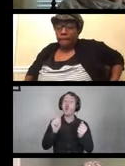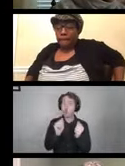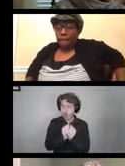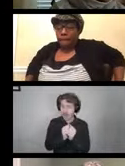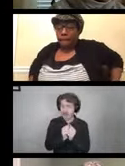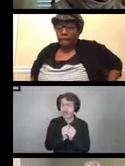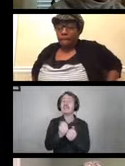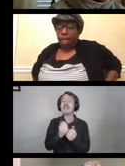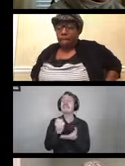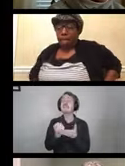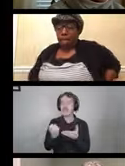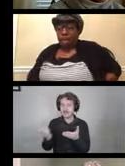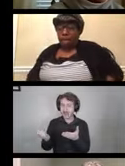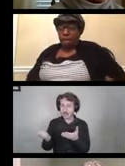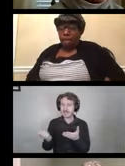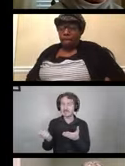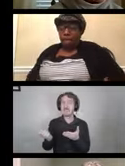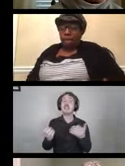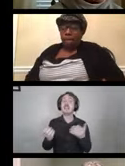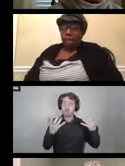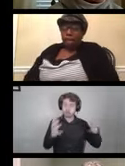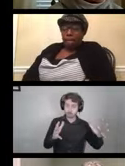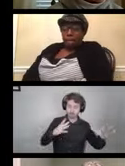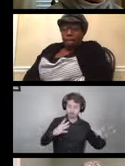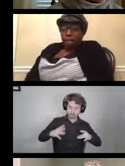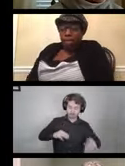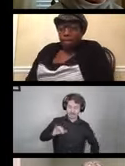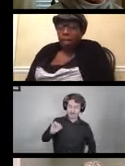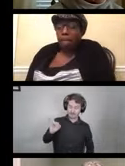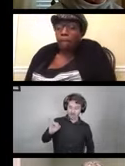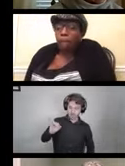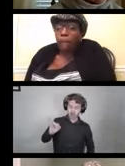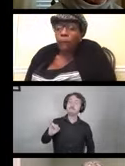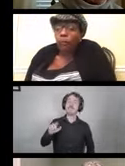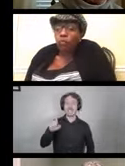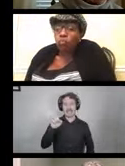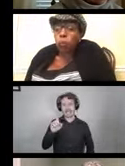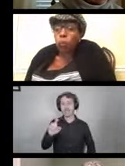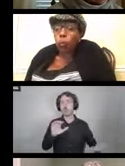against acquiring an infection and obviously that is what we need to do to safe guard our health